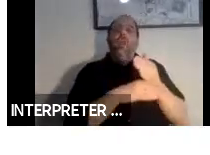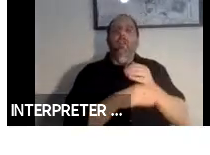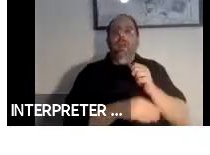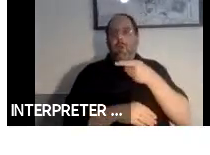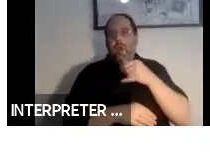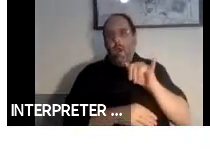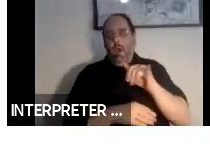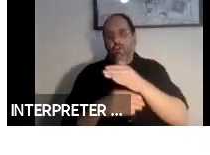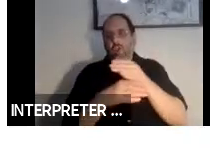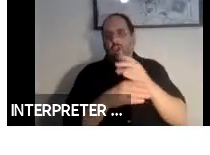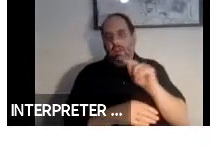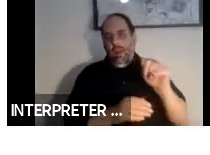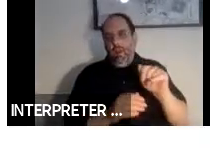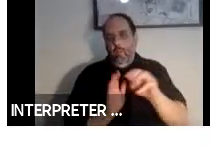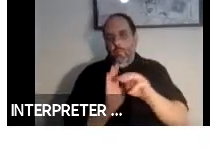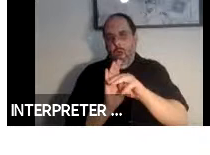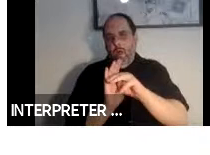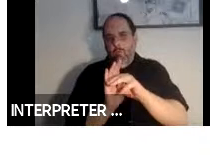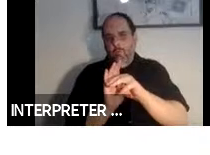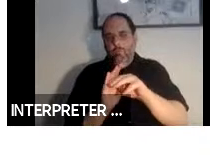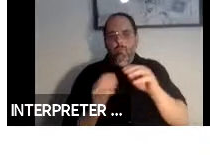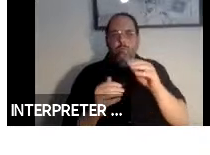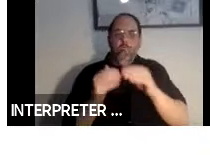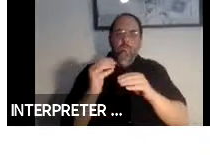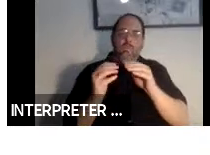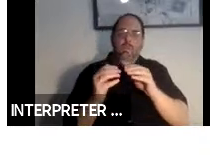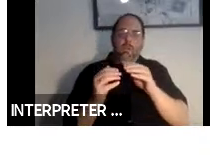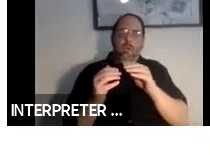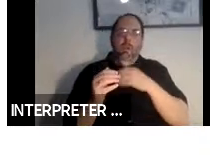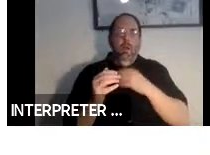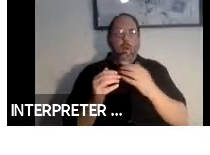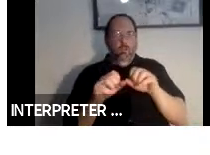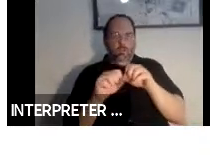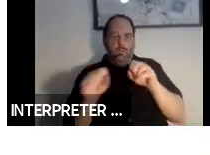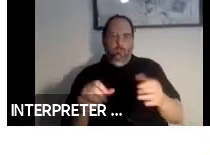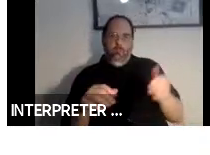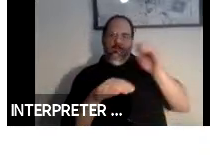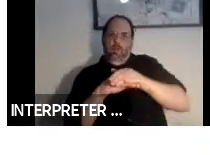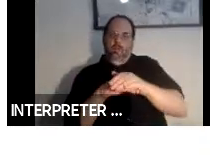We are building on top of that to enable artificial intelligence, mission learning